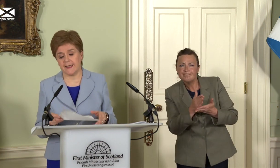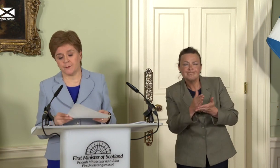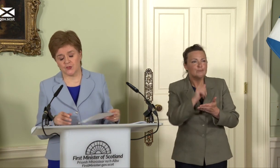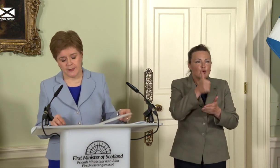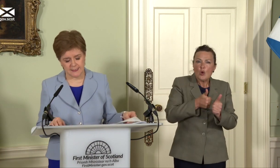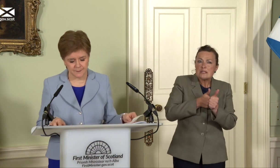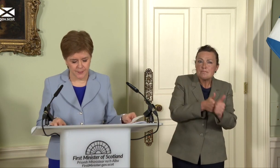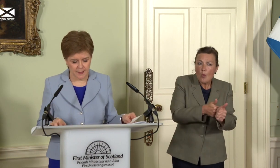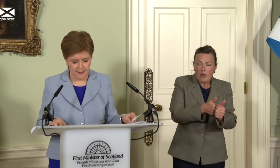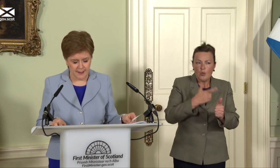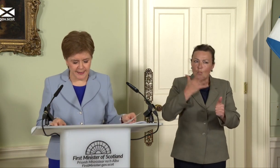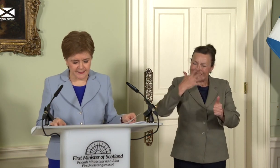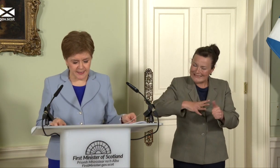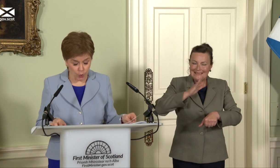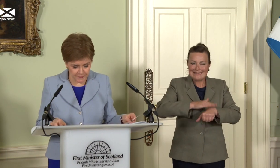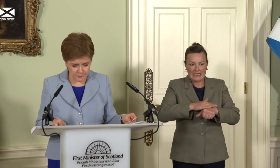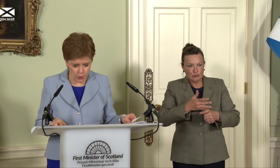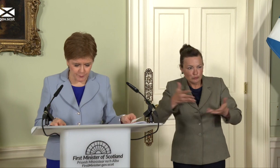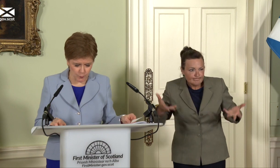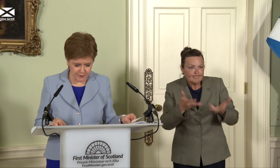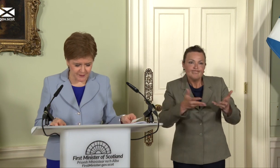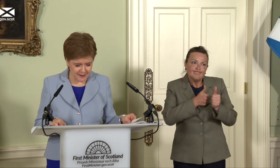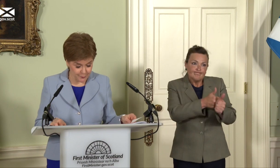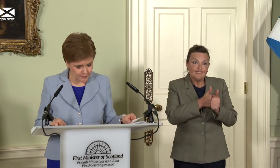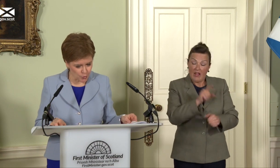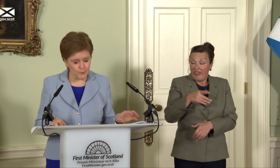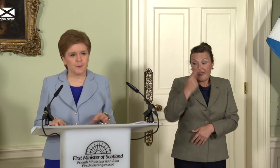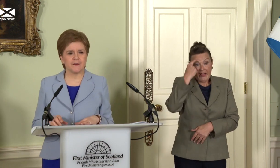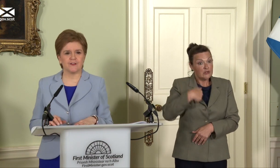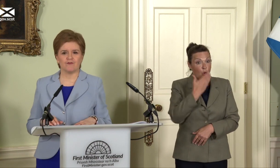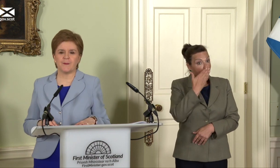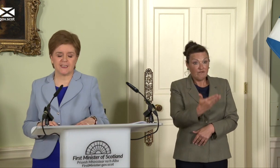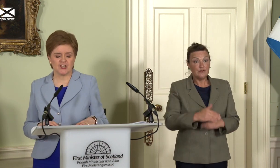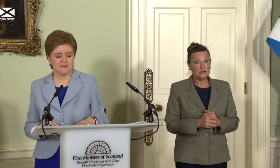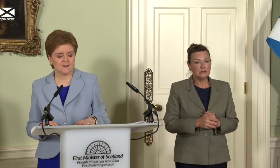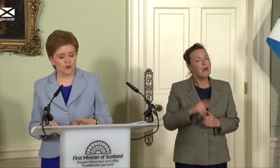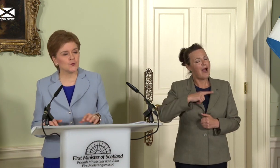persuaded. It is an obvious point but one that I think always bears repetition – Scotland will